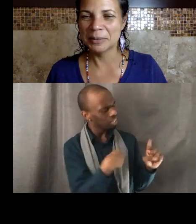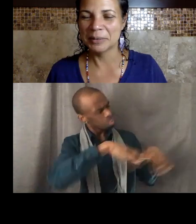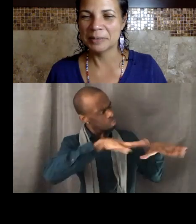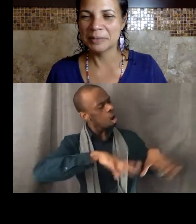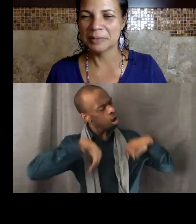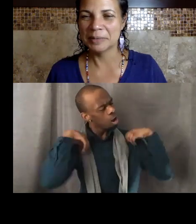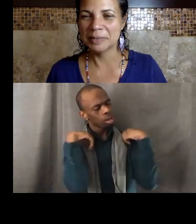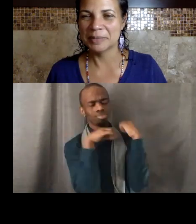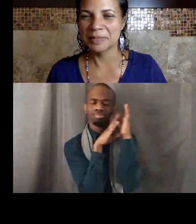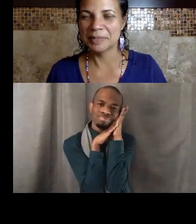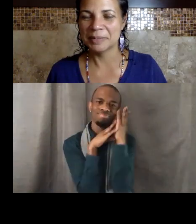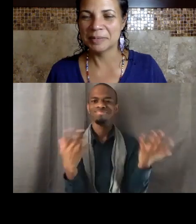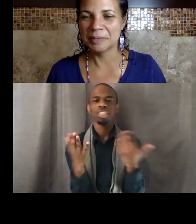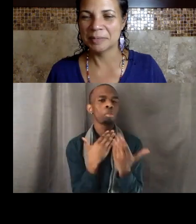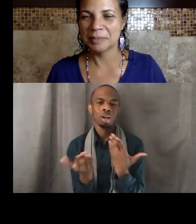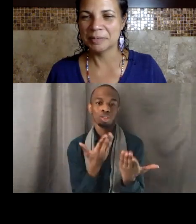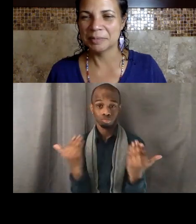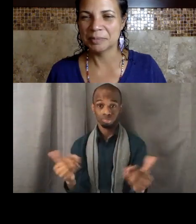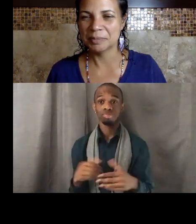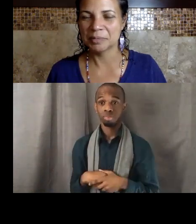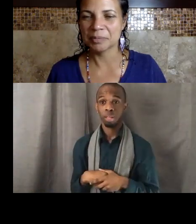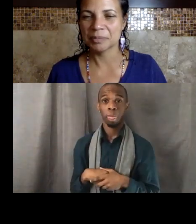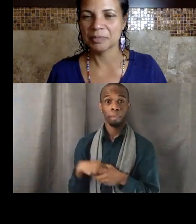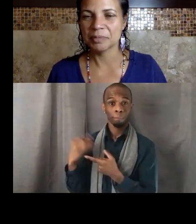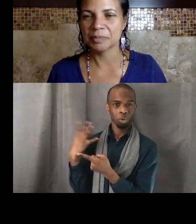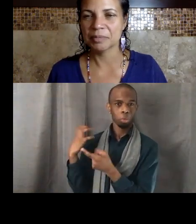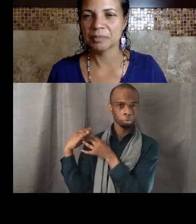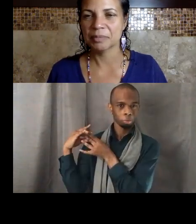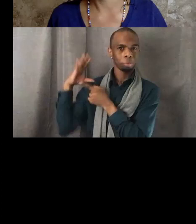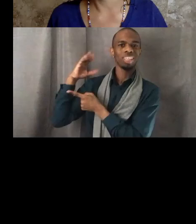[Alli] I'll jump in. Mine was a lot like your Dr. Abdullah whereas this weekend